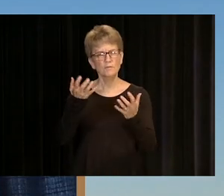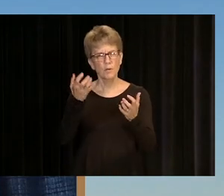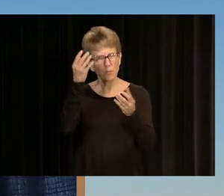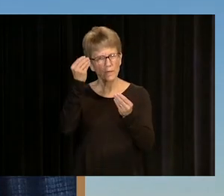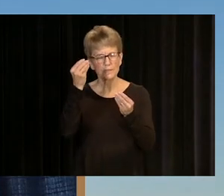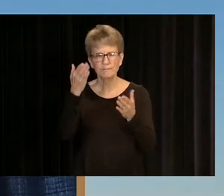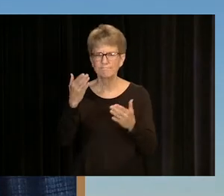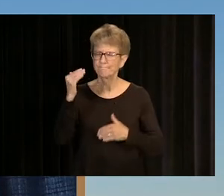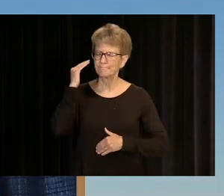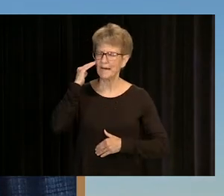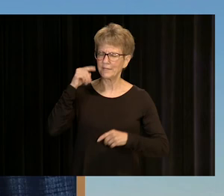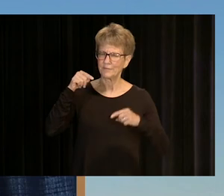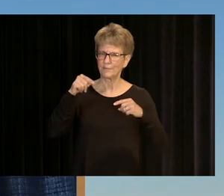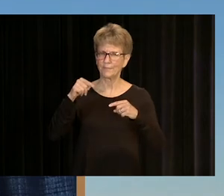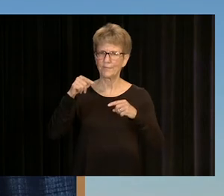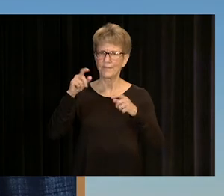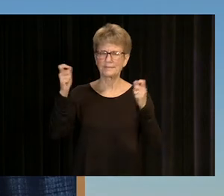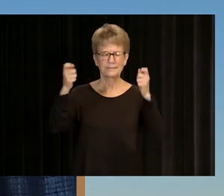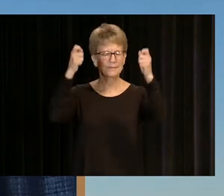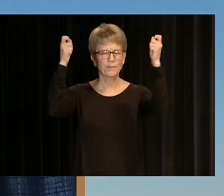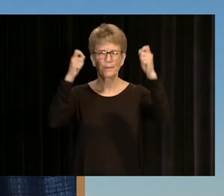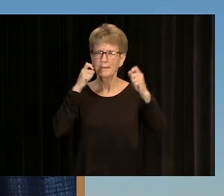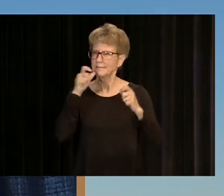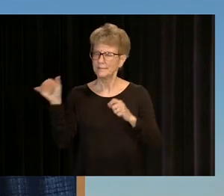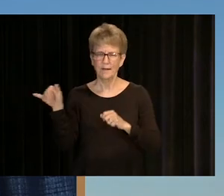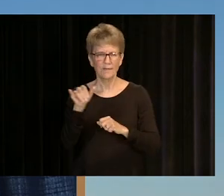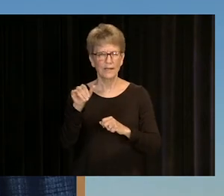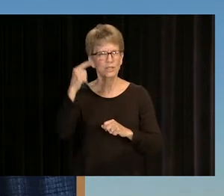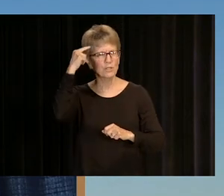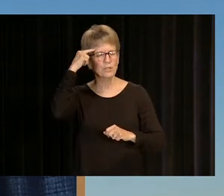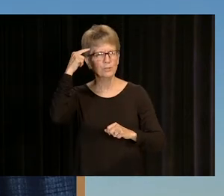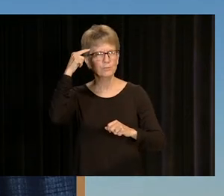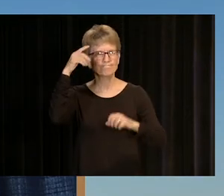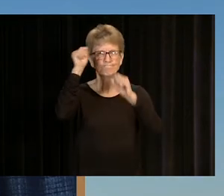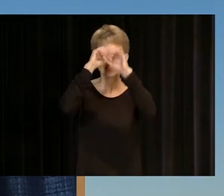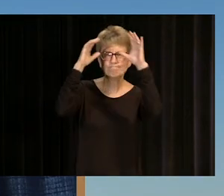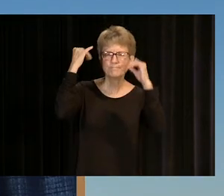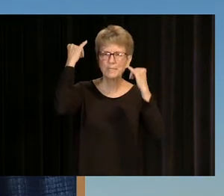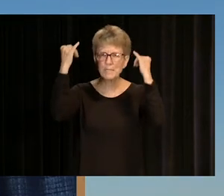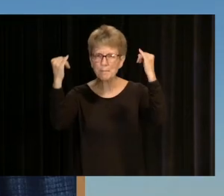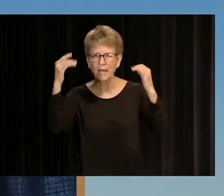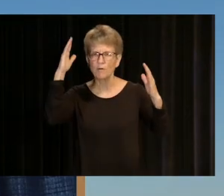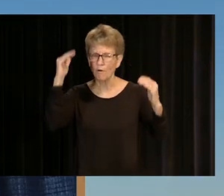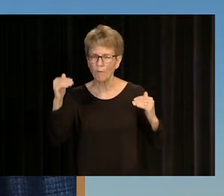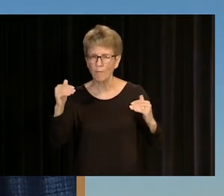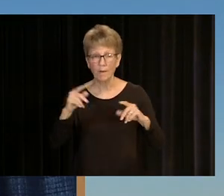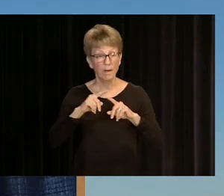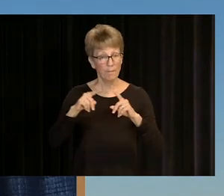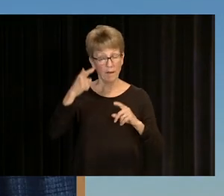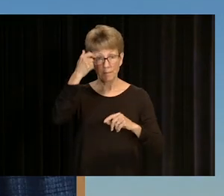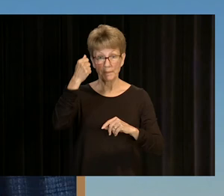THAT I KNOW THIS ISN'T THE COMMENCEMENT CEREMONY MANY OF US WERE EXPECTING OR HOPING FOR, BUT JUST BECAUSE WE AREN'T ABLE TO MEET